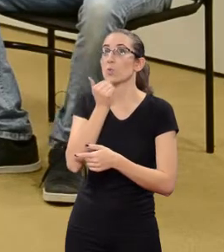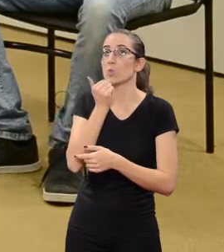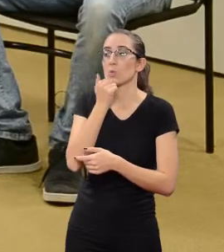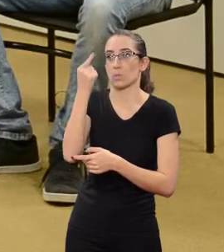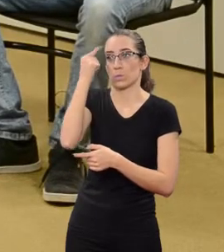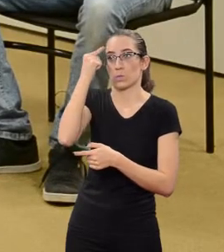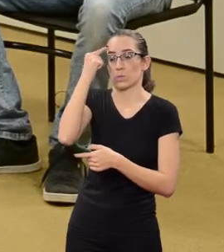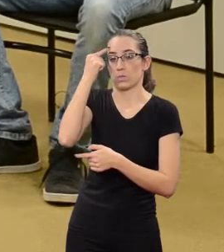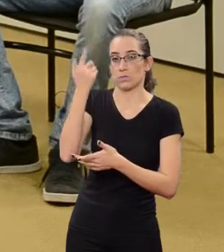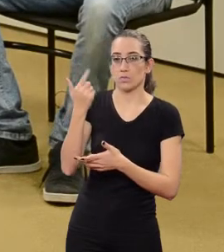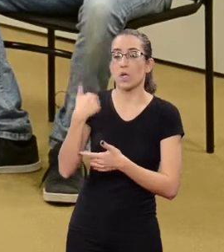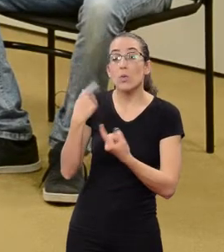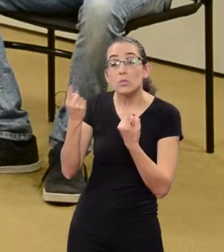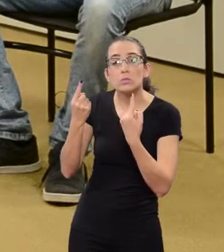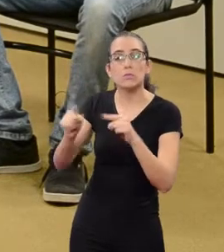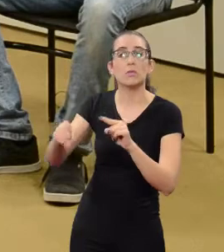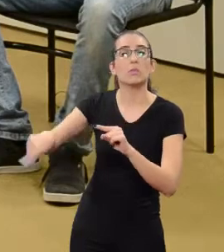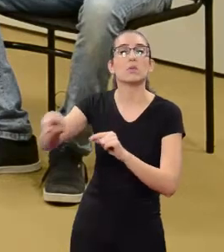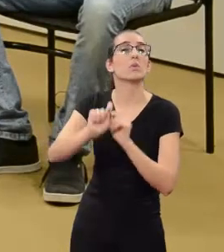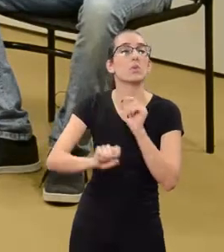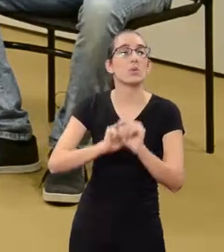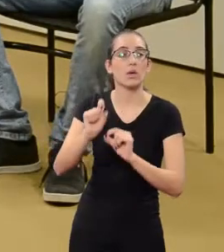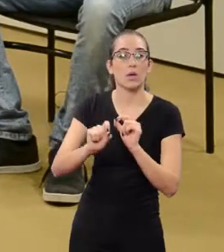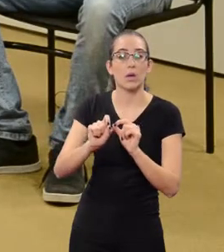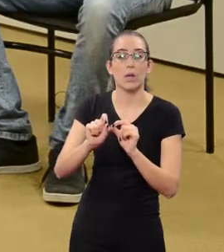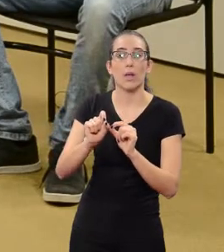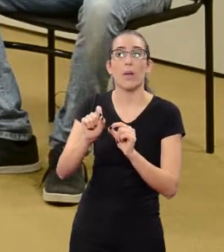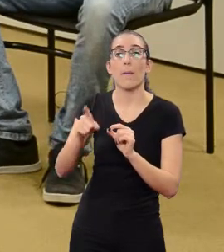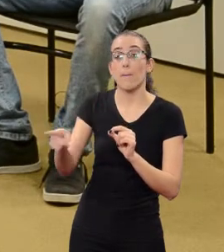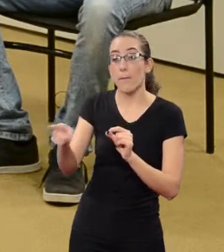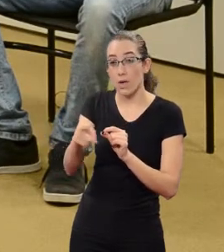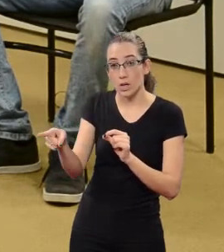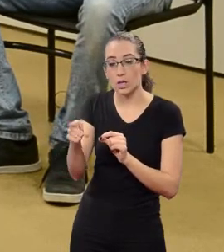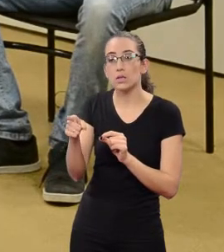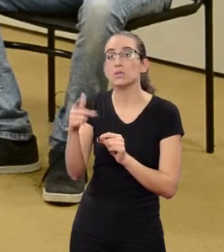I challenged them to make an activity at the end of the year